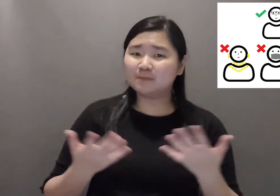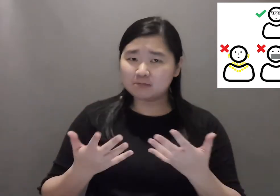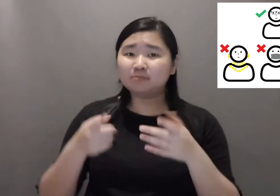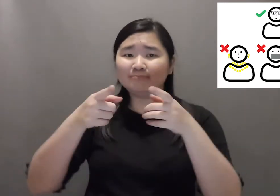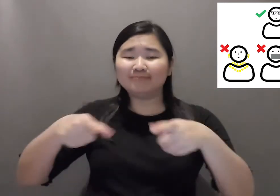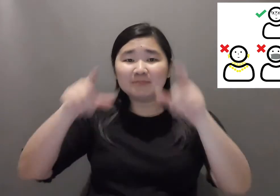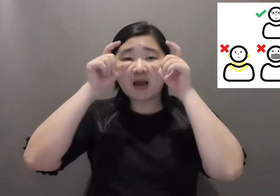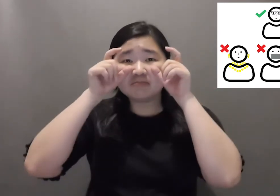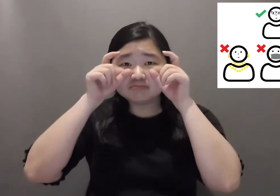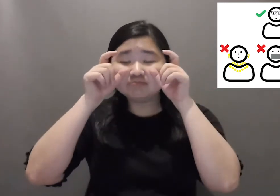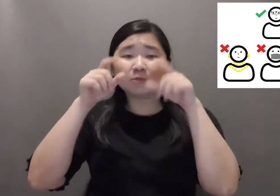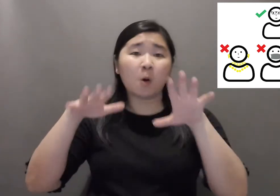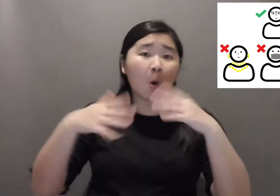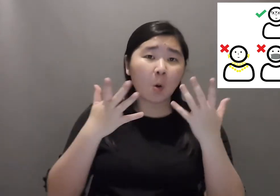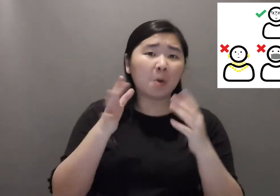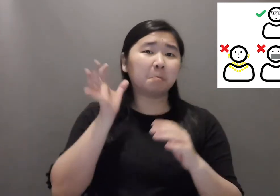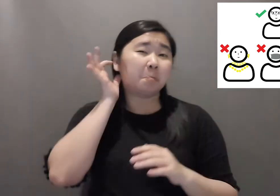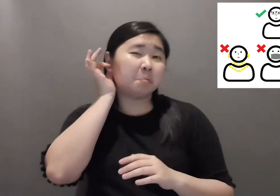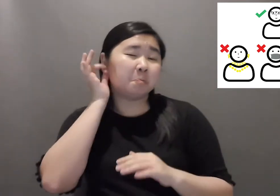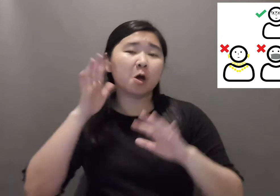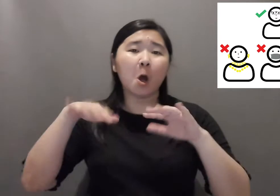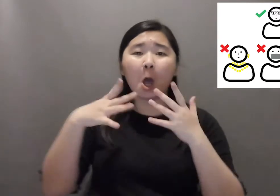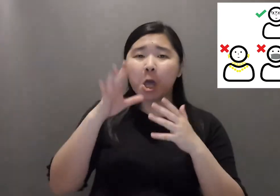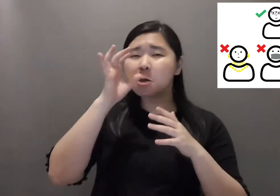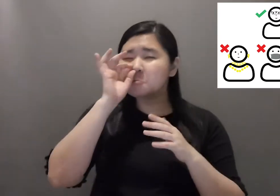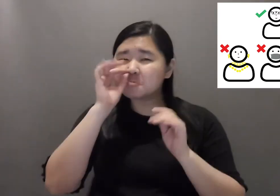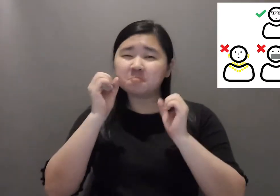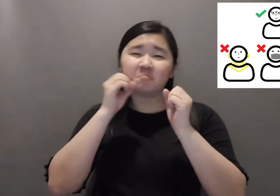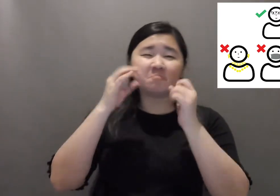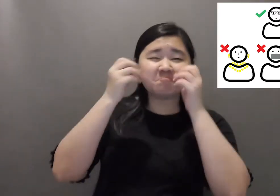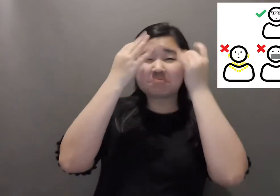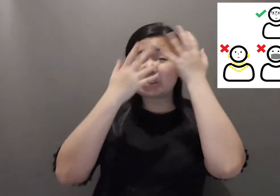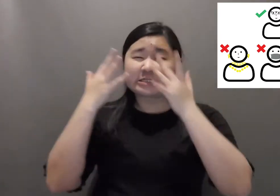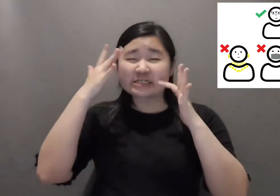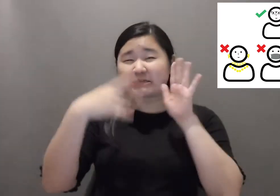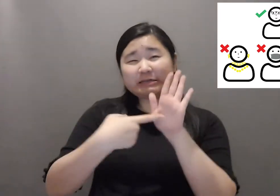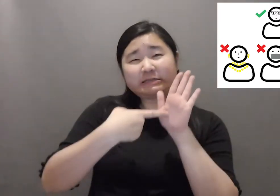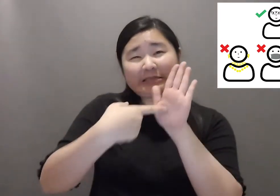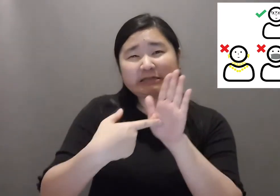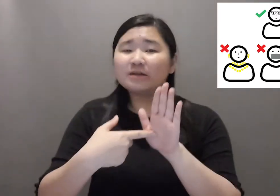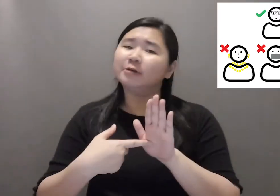Wearing excessive jewelry or sunglasses while signing might distract viewers.